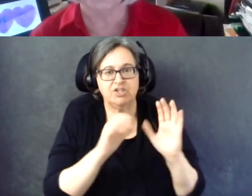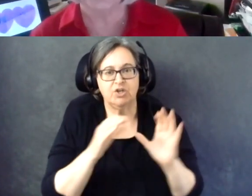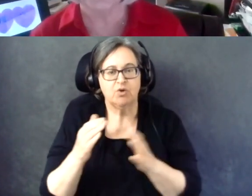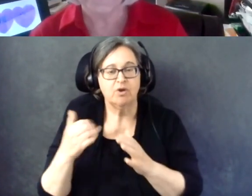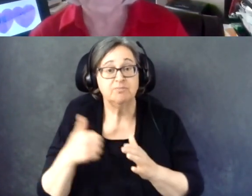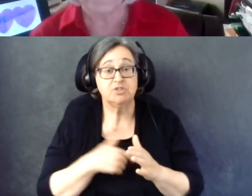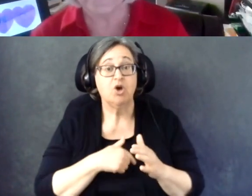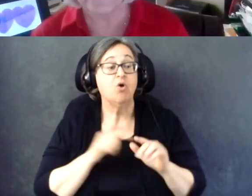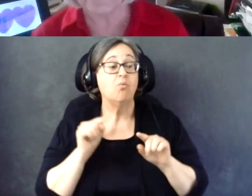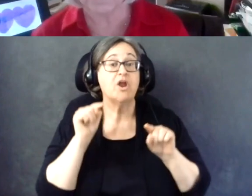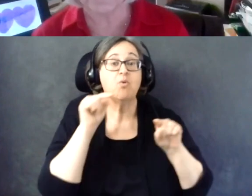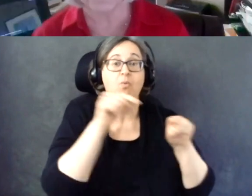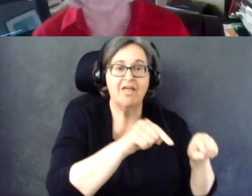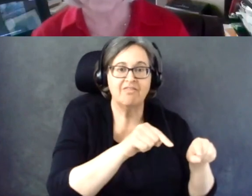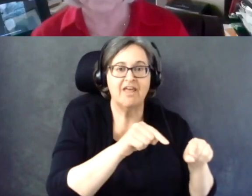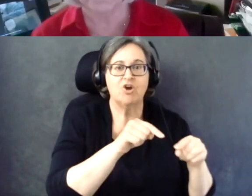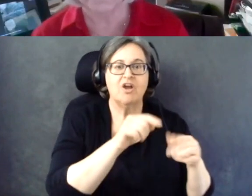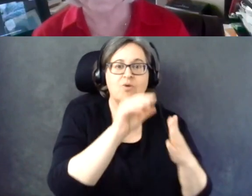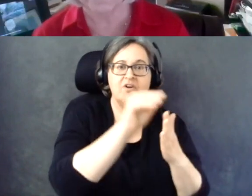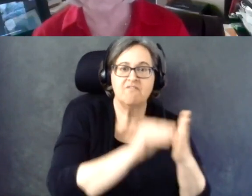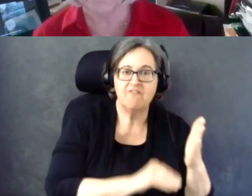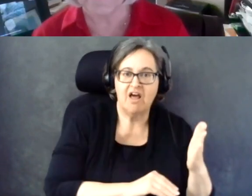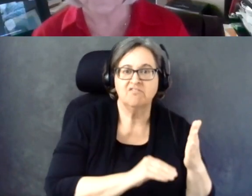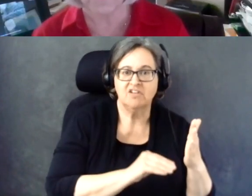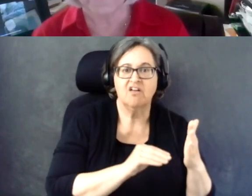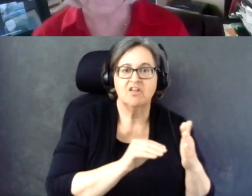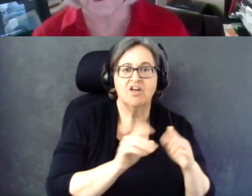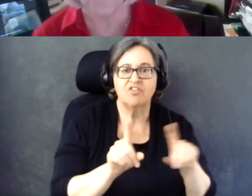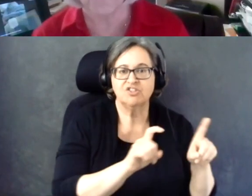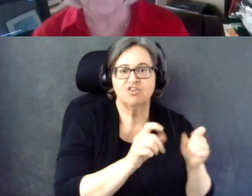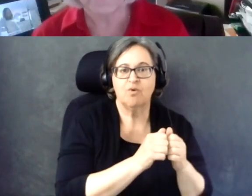And that actually has proven to be the best way to go.